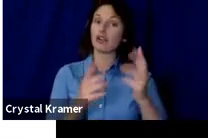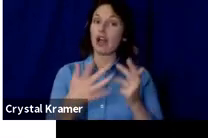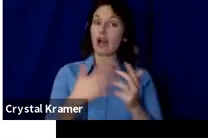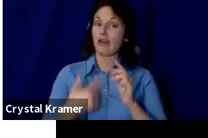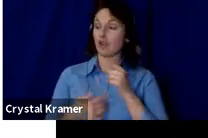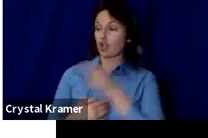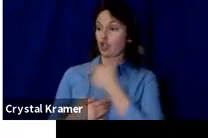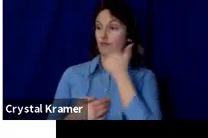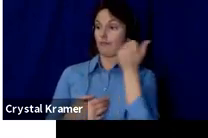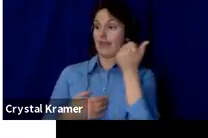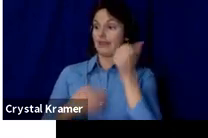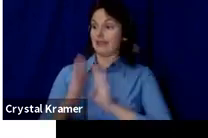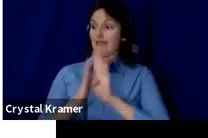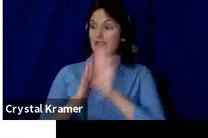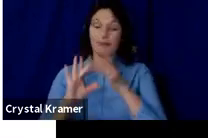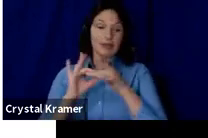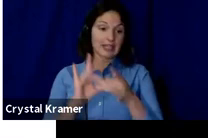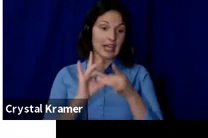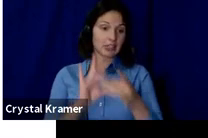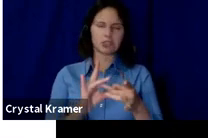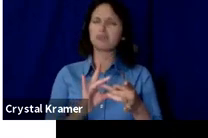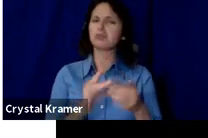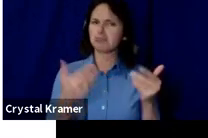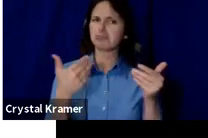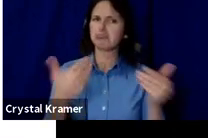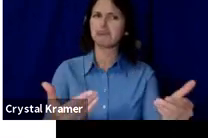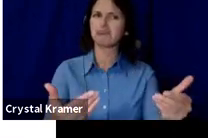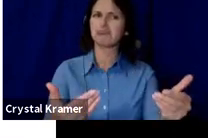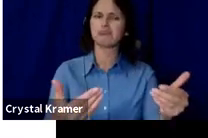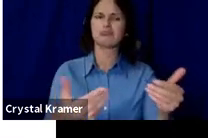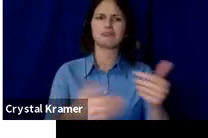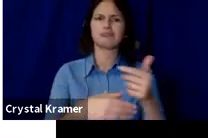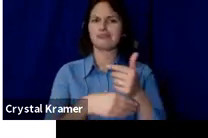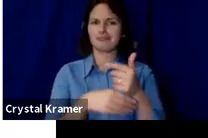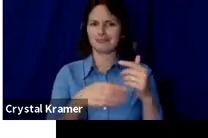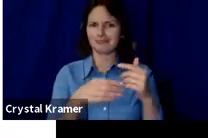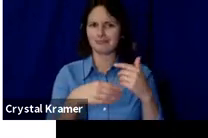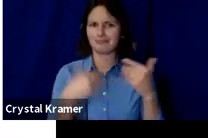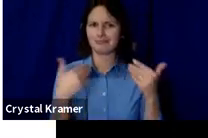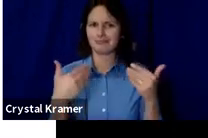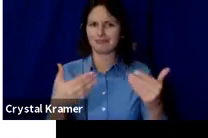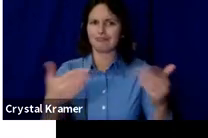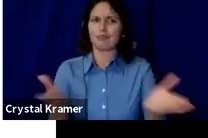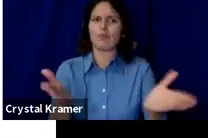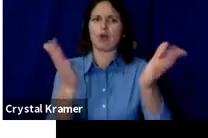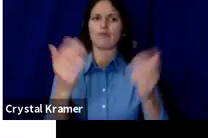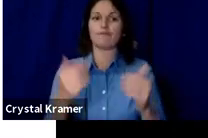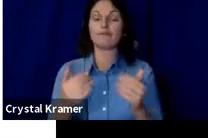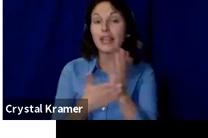So you know, there are some people who have tiny postcards that said this is our work and here is our crowdfunding campaign.